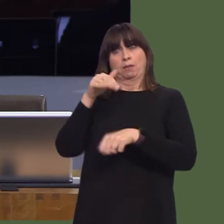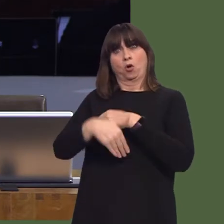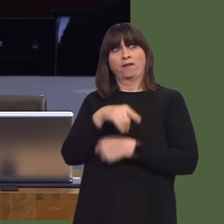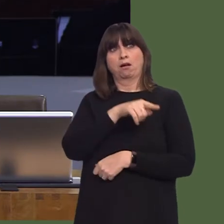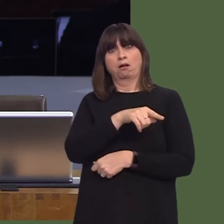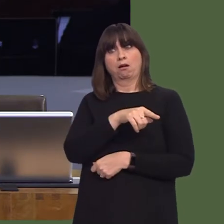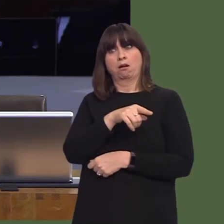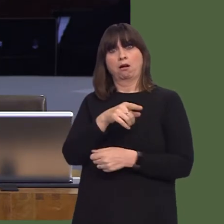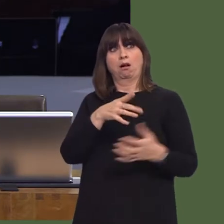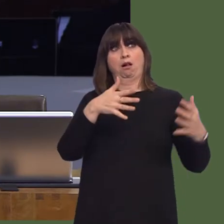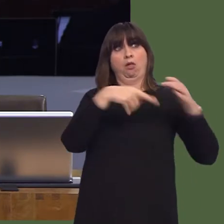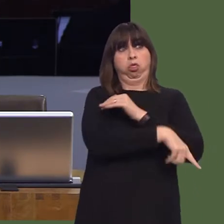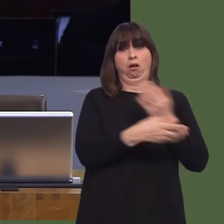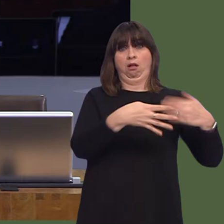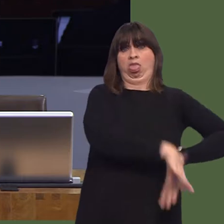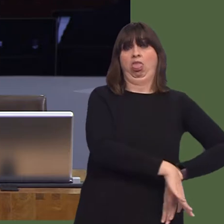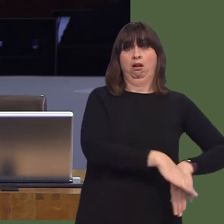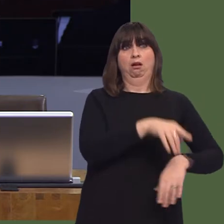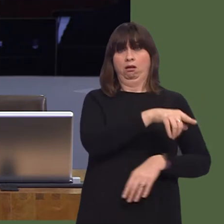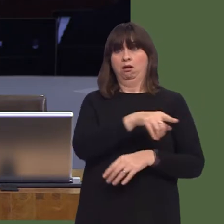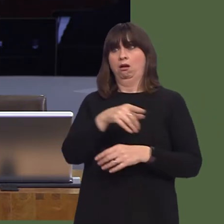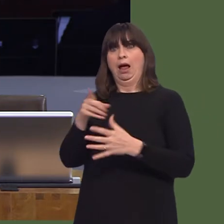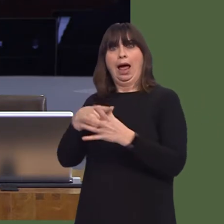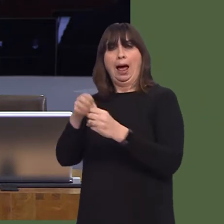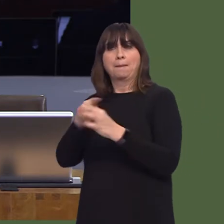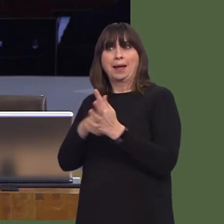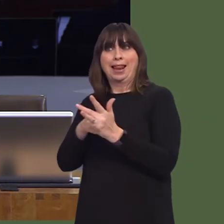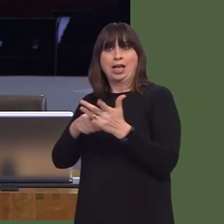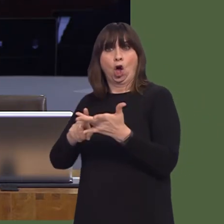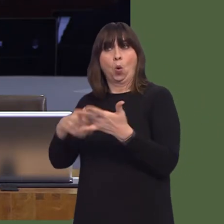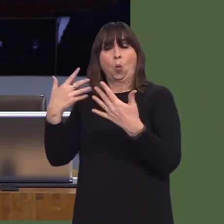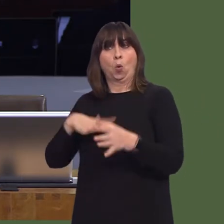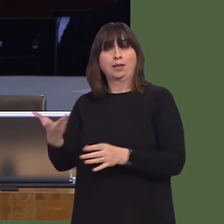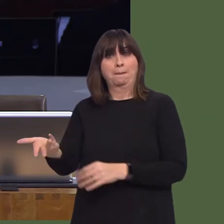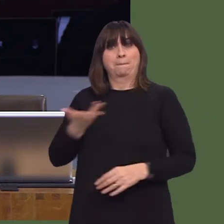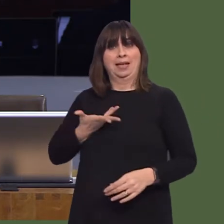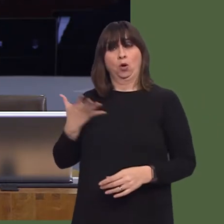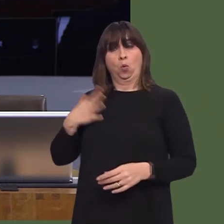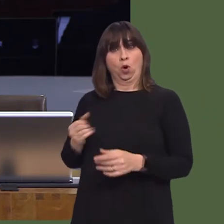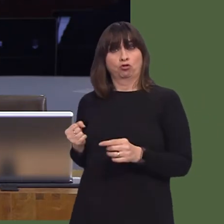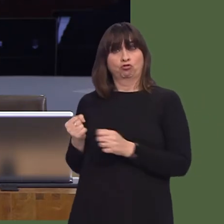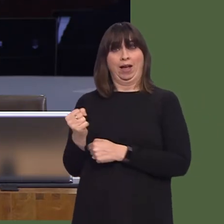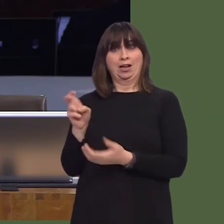their pay packet than a Welsh worker is taking home, and GVA has increased by half of 1 per